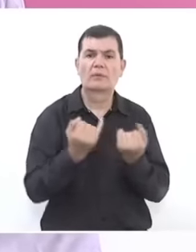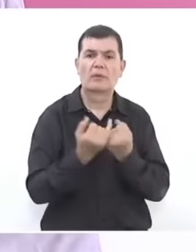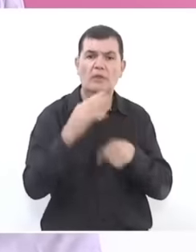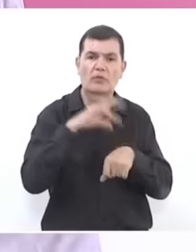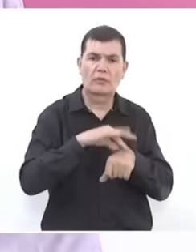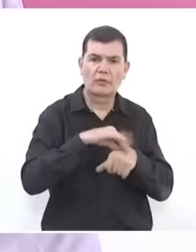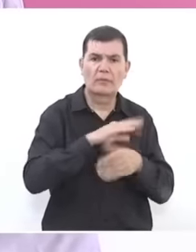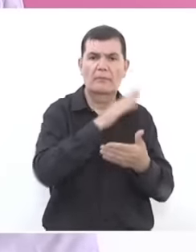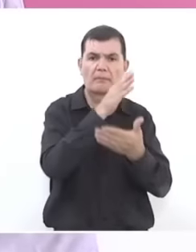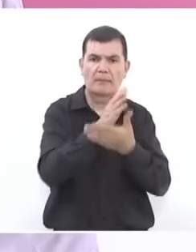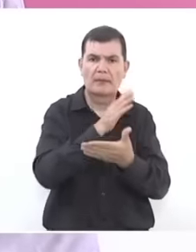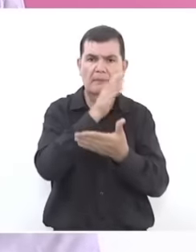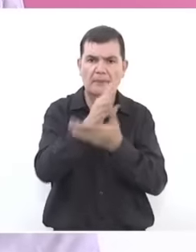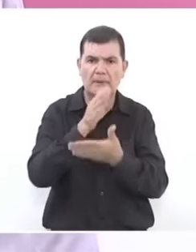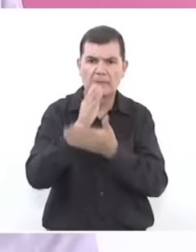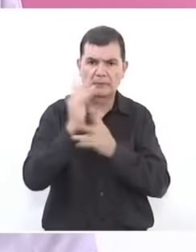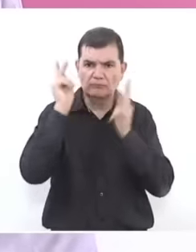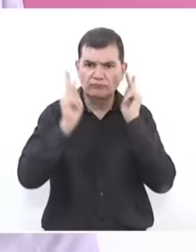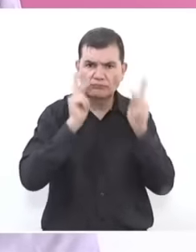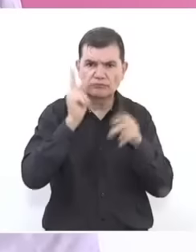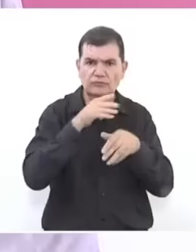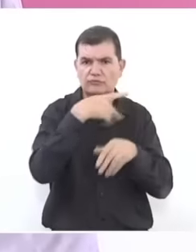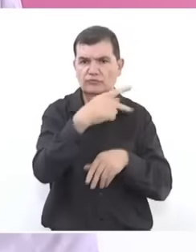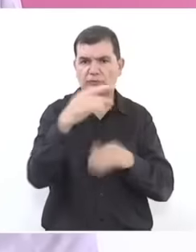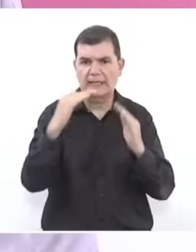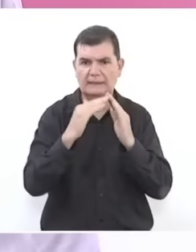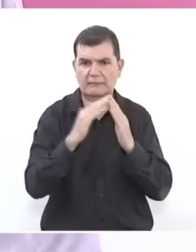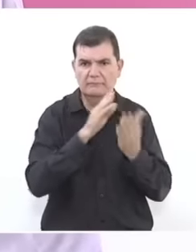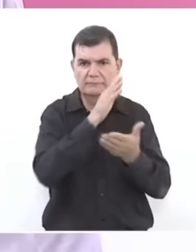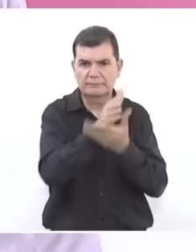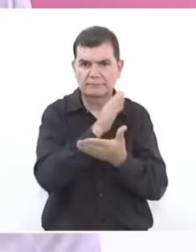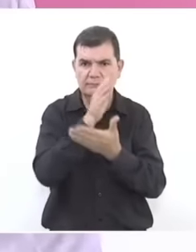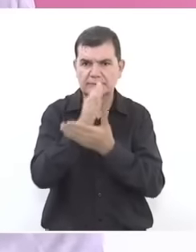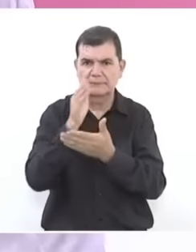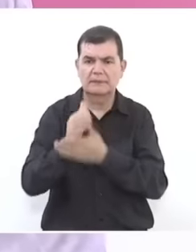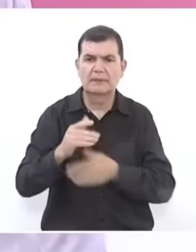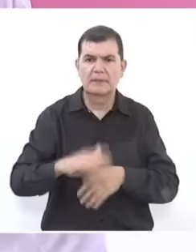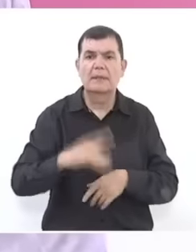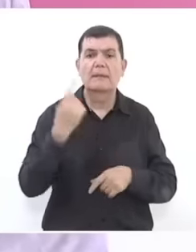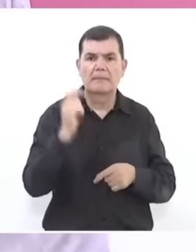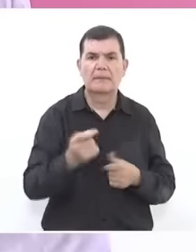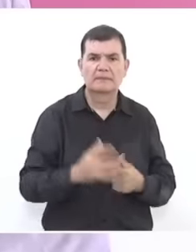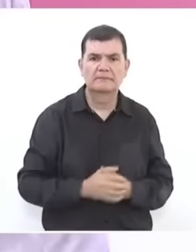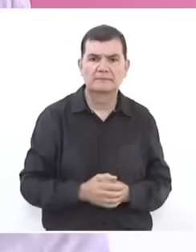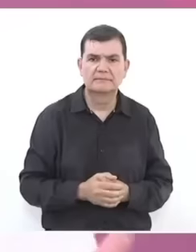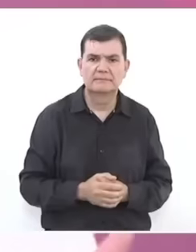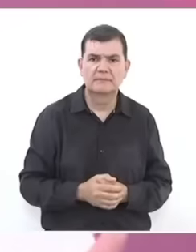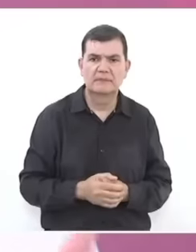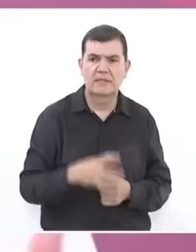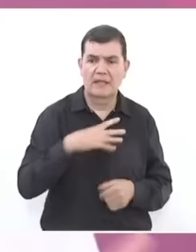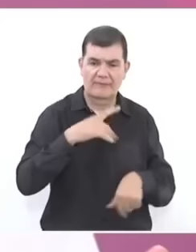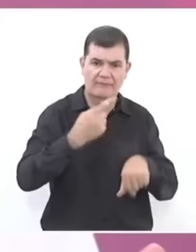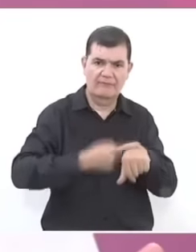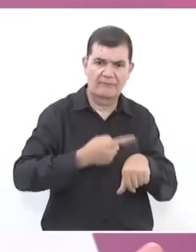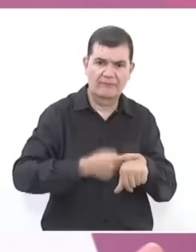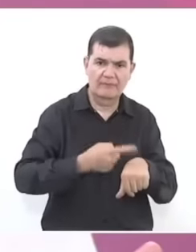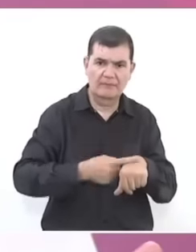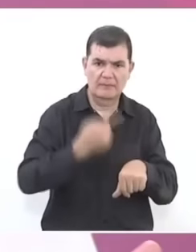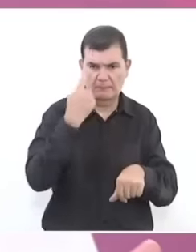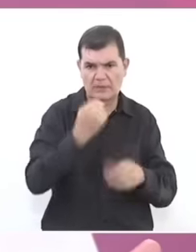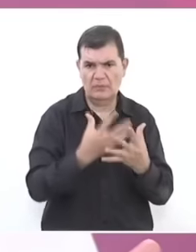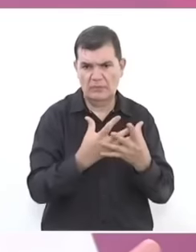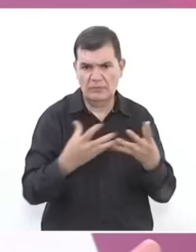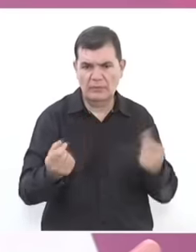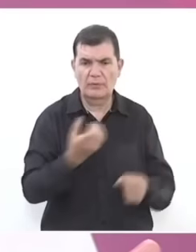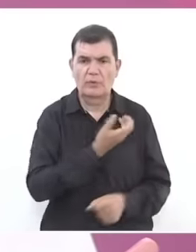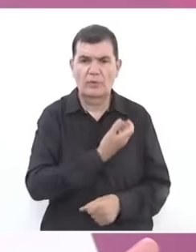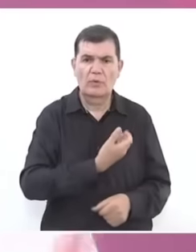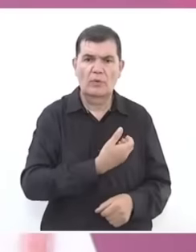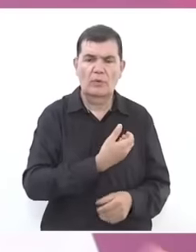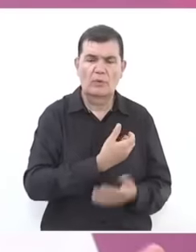nurses go to see them at their homes, what's going to happen if someone who is sick is going to get well, because